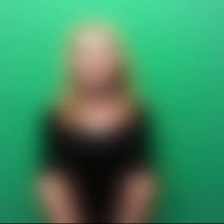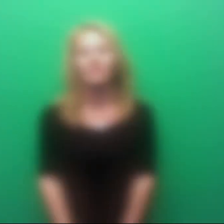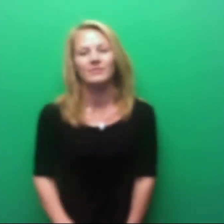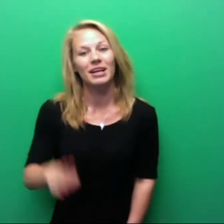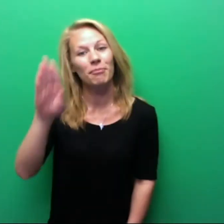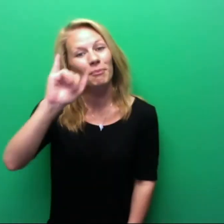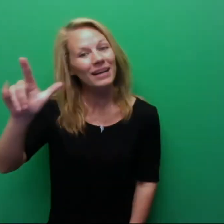Hanna: bill!